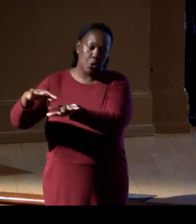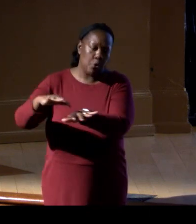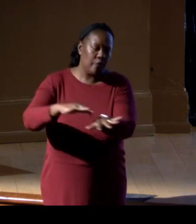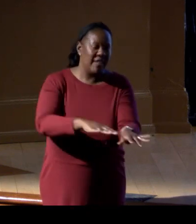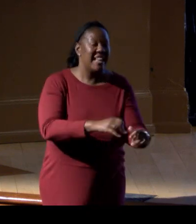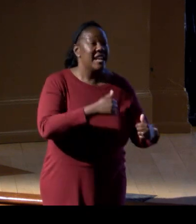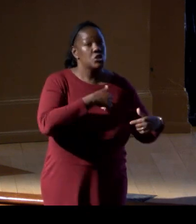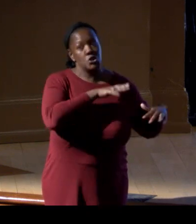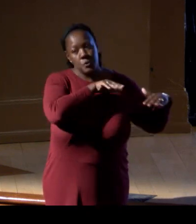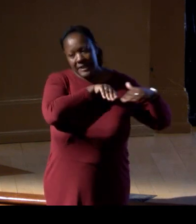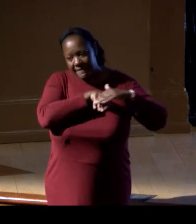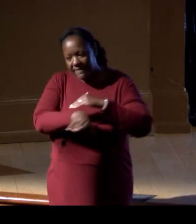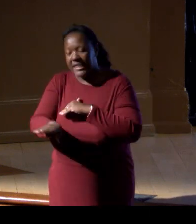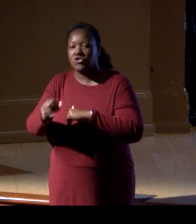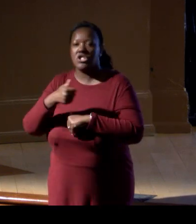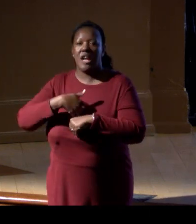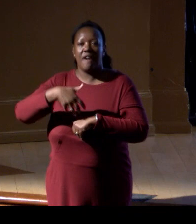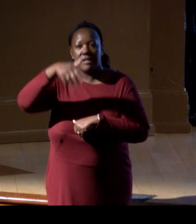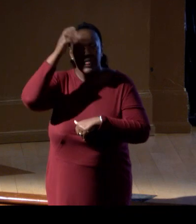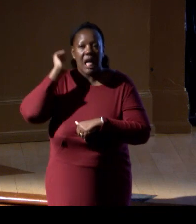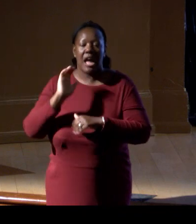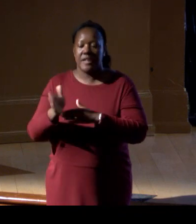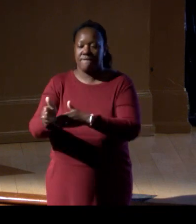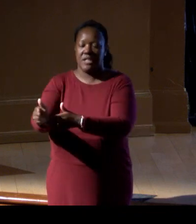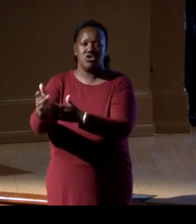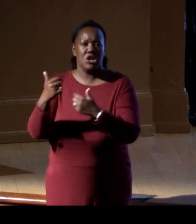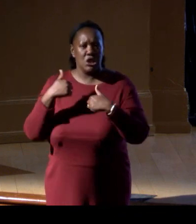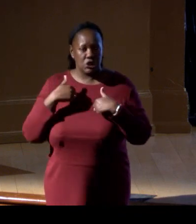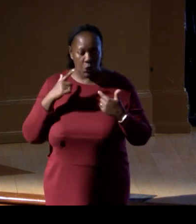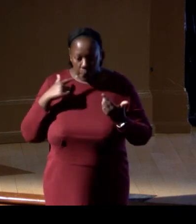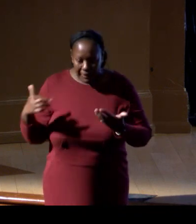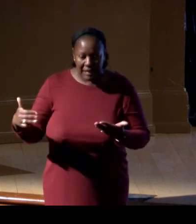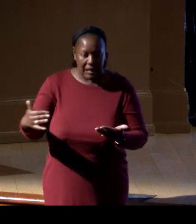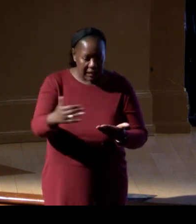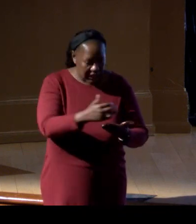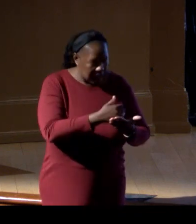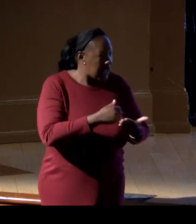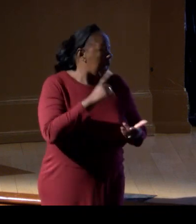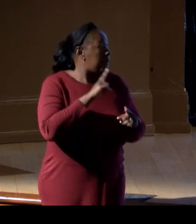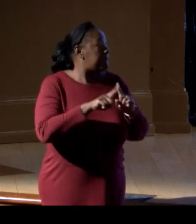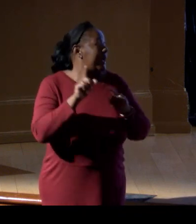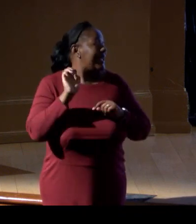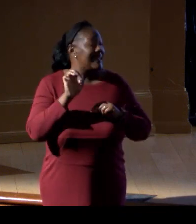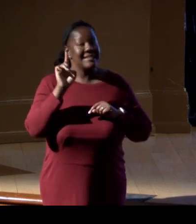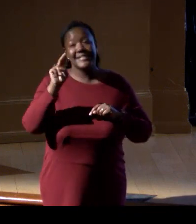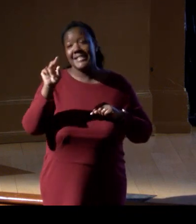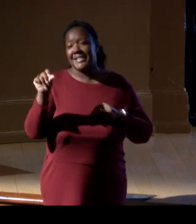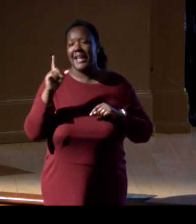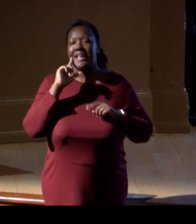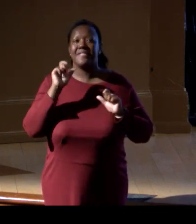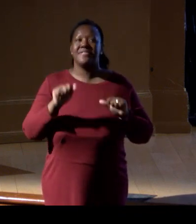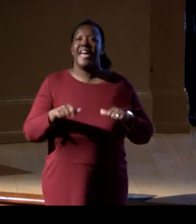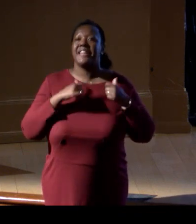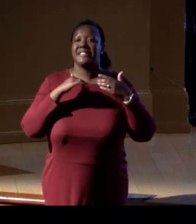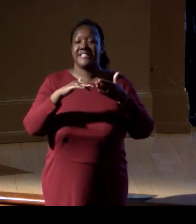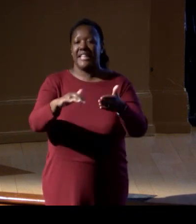just based on trying to assemble data. But if we had eDNA, we would've been able to do that study in 1/4 of the time,